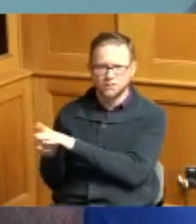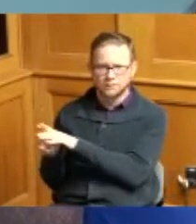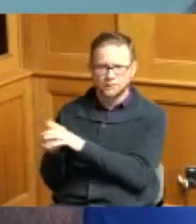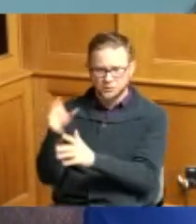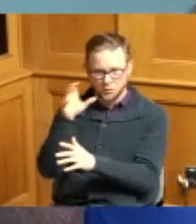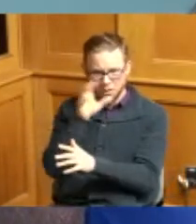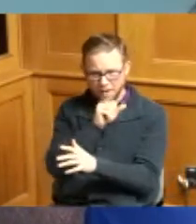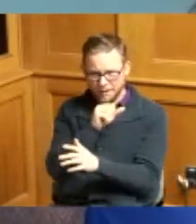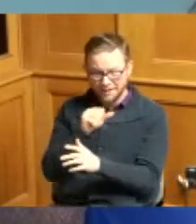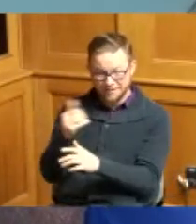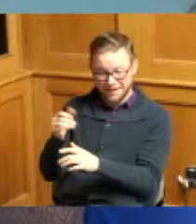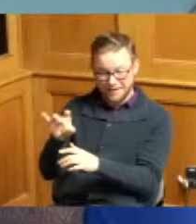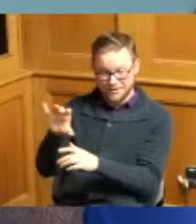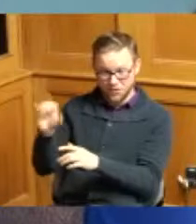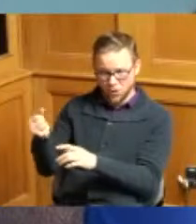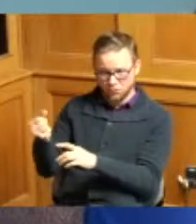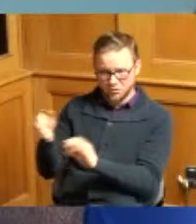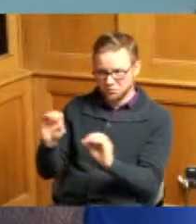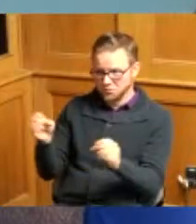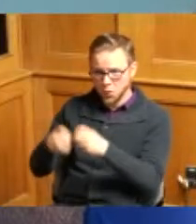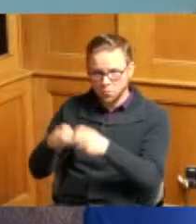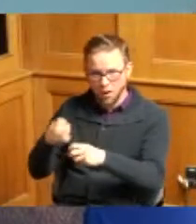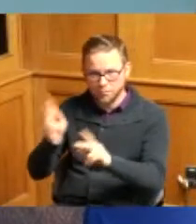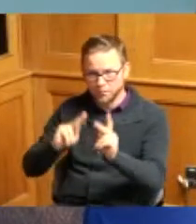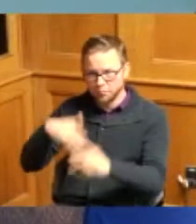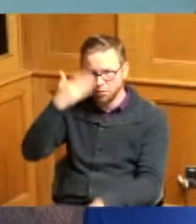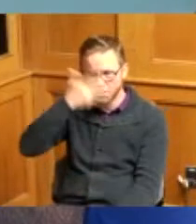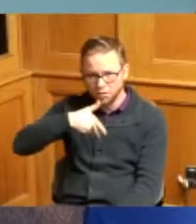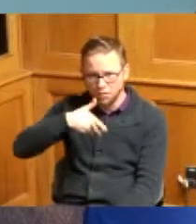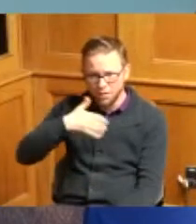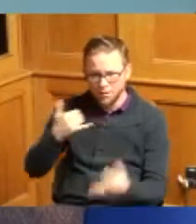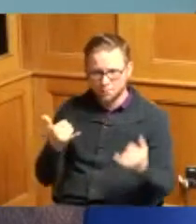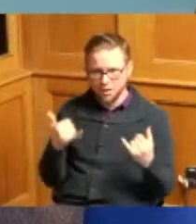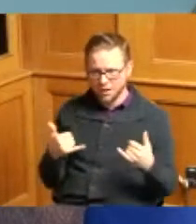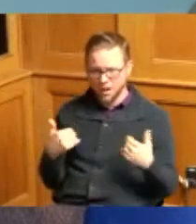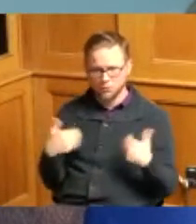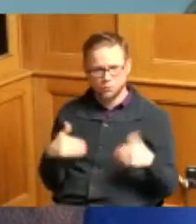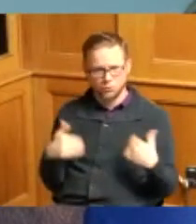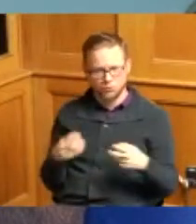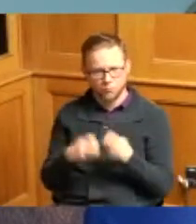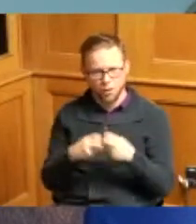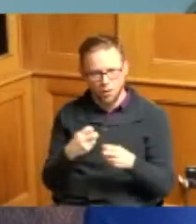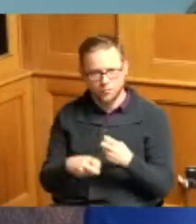wasn't a problem no one knew it was existent so I think for me it would help being you know